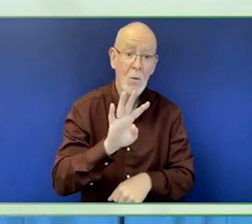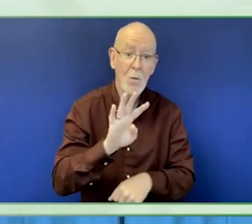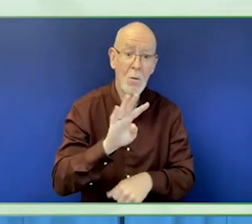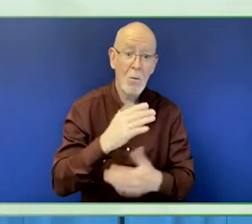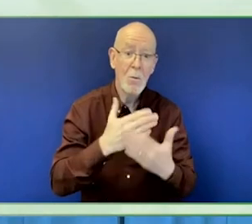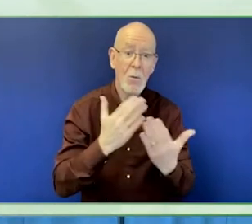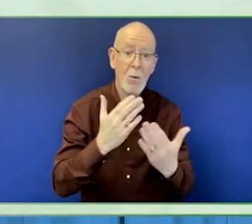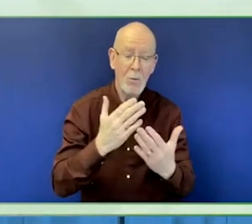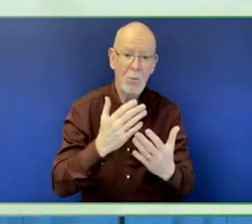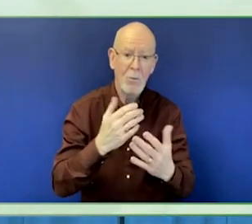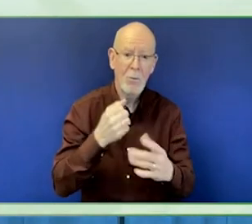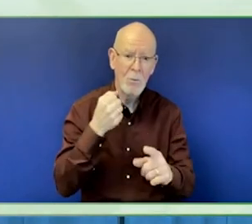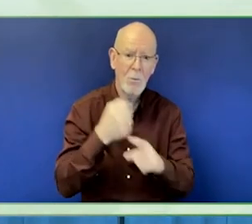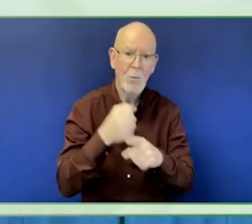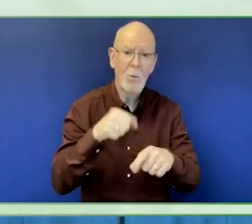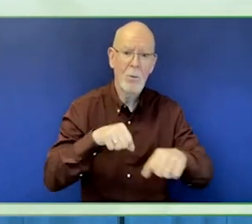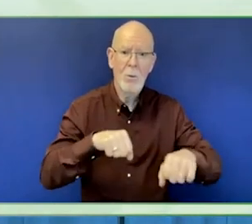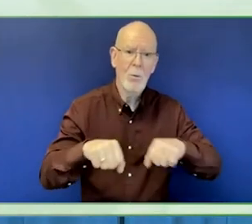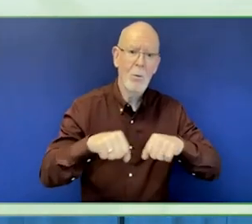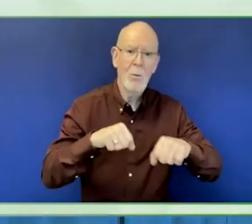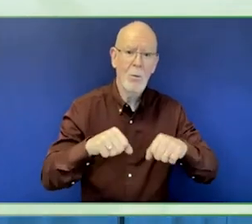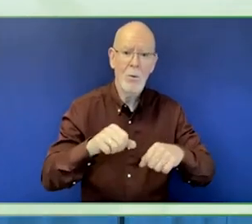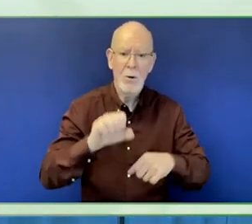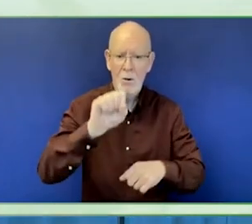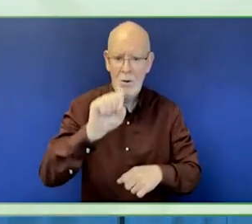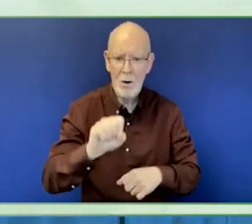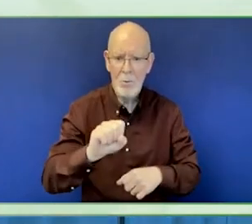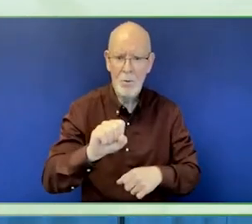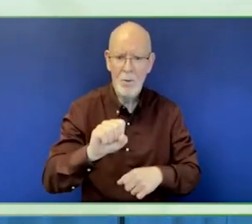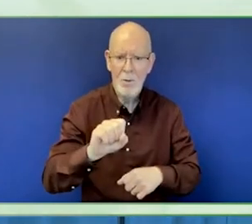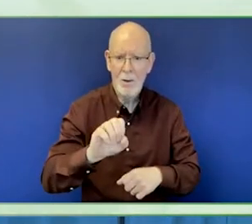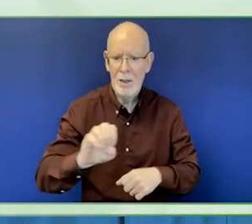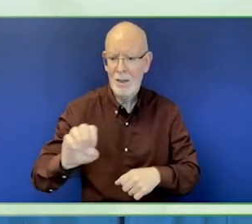On the same day, there was a second one.